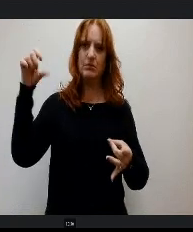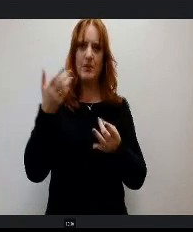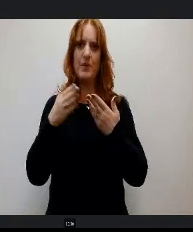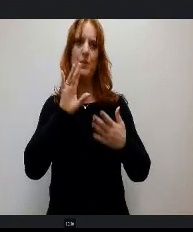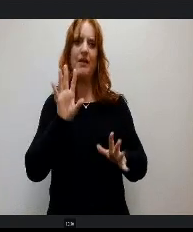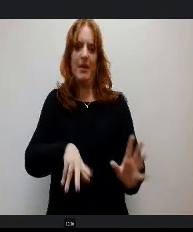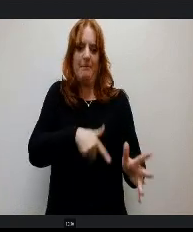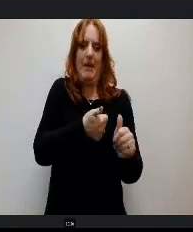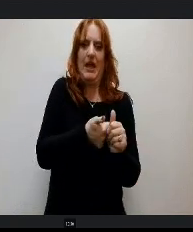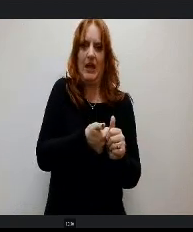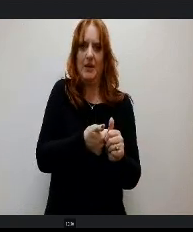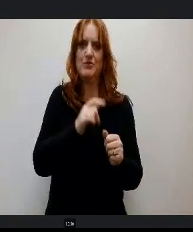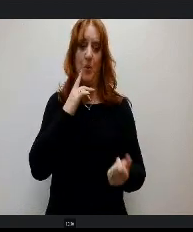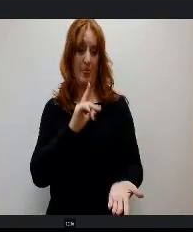the printing savings negligible.